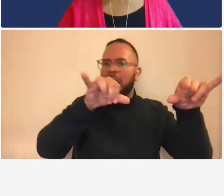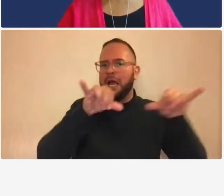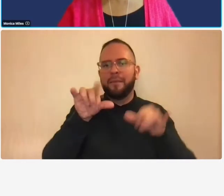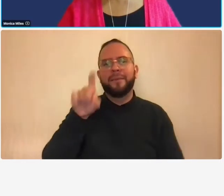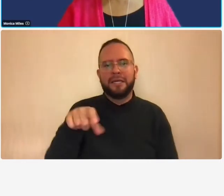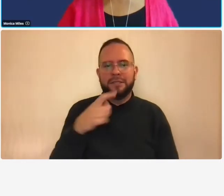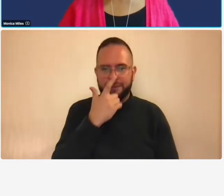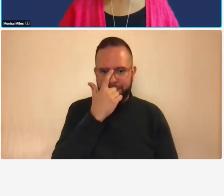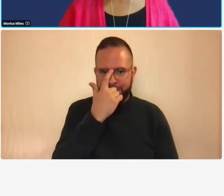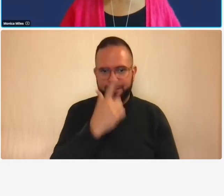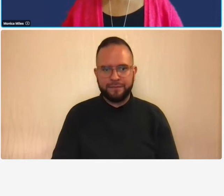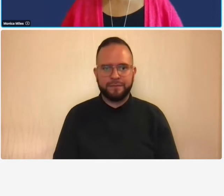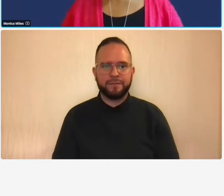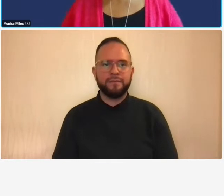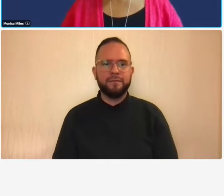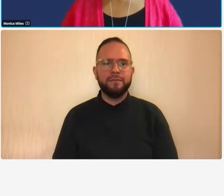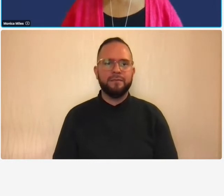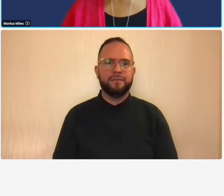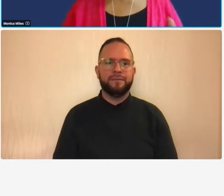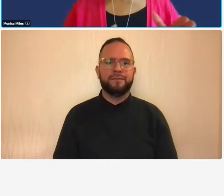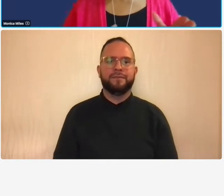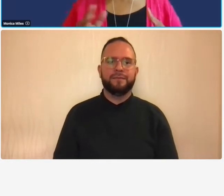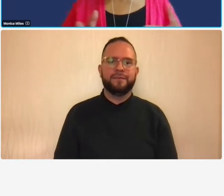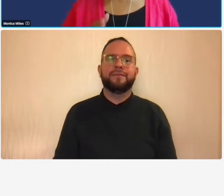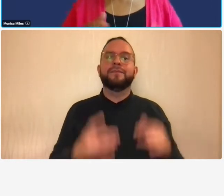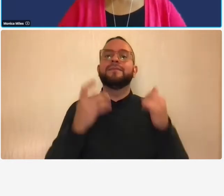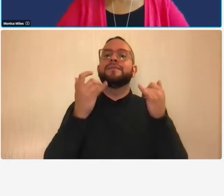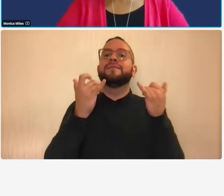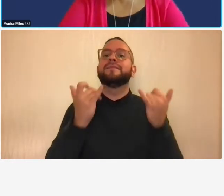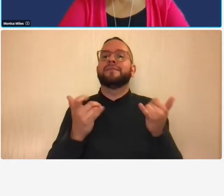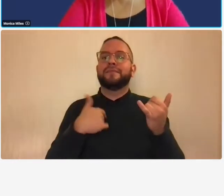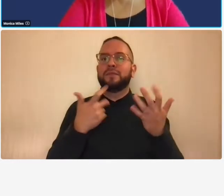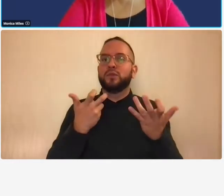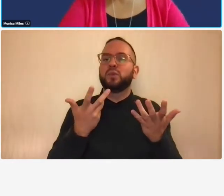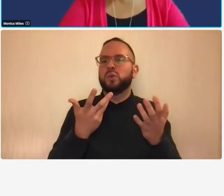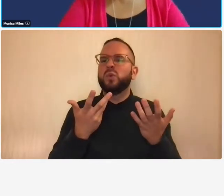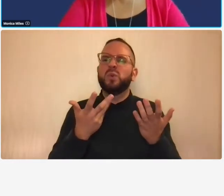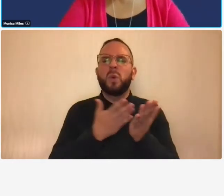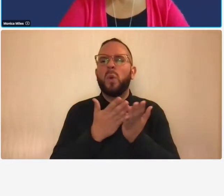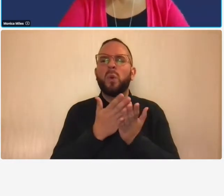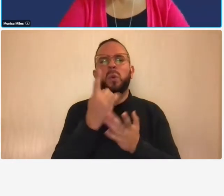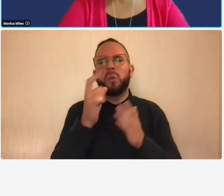so let us walk through a little bit of an example here so this is going to actually